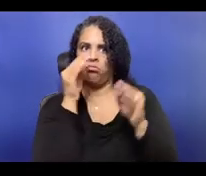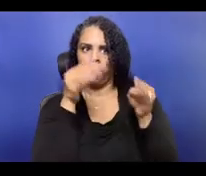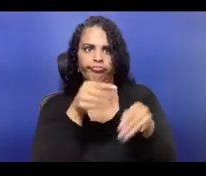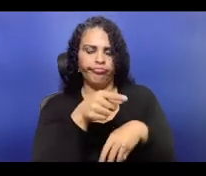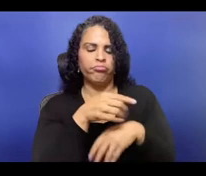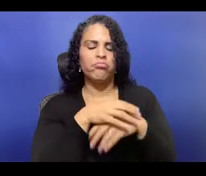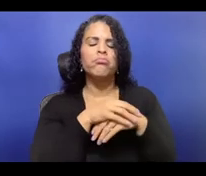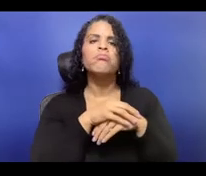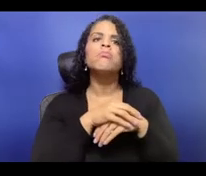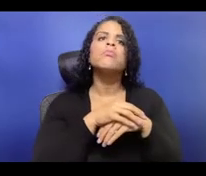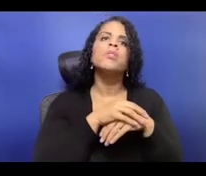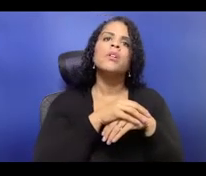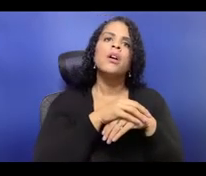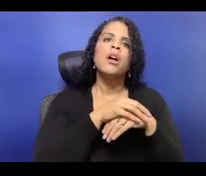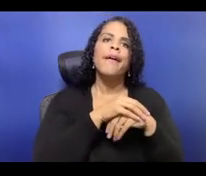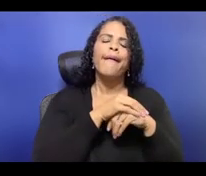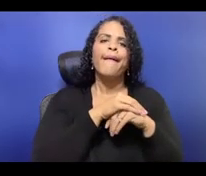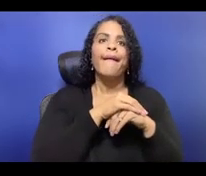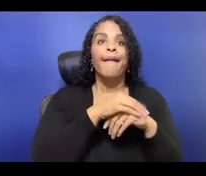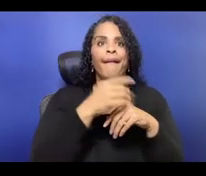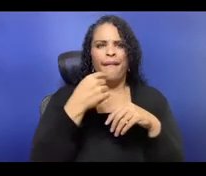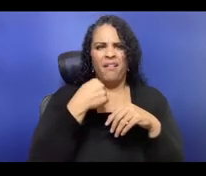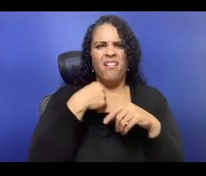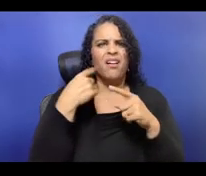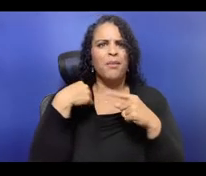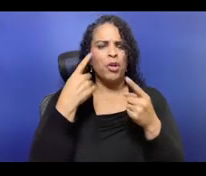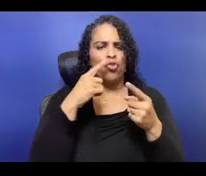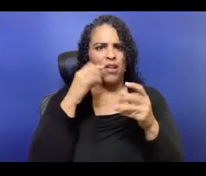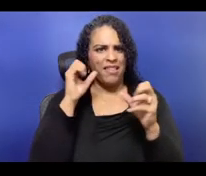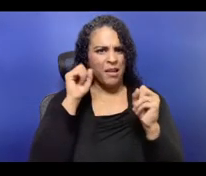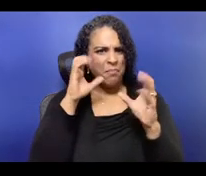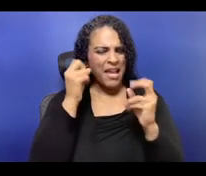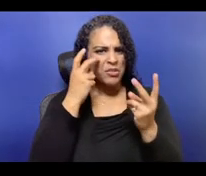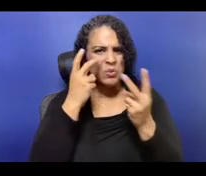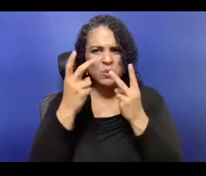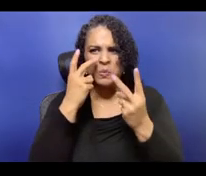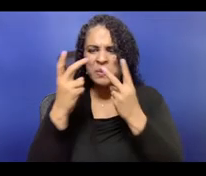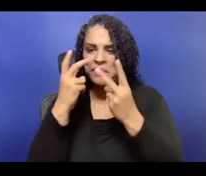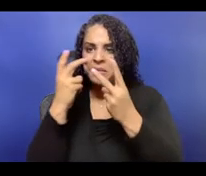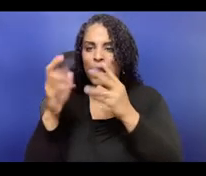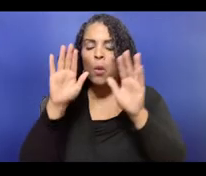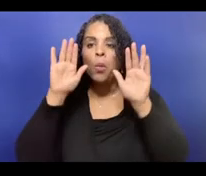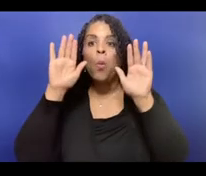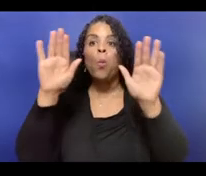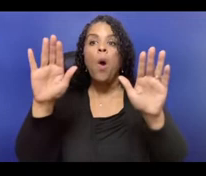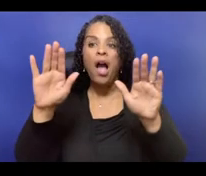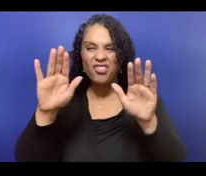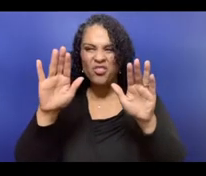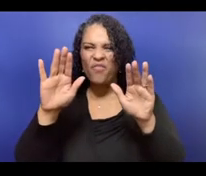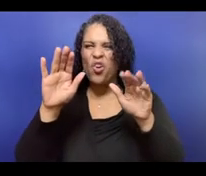And yeah, I'm a playwright, and I'm also a new, like I've rediscovered my interest in web comics,